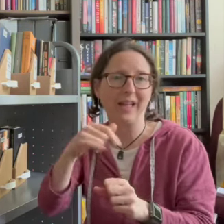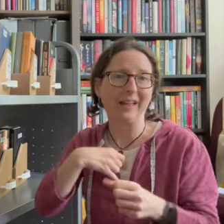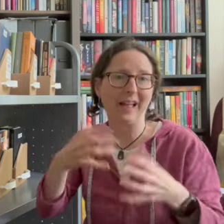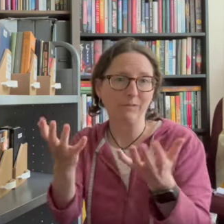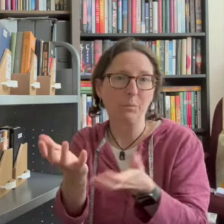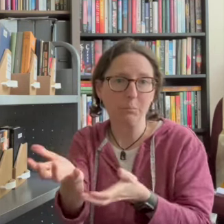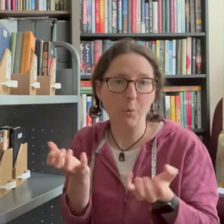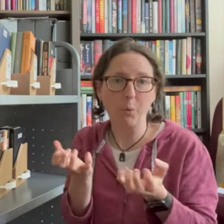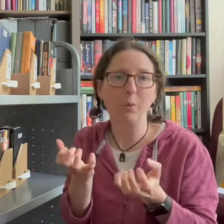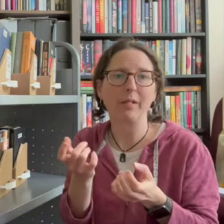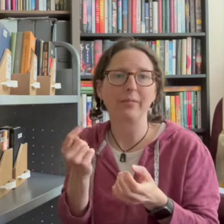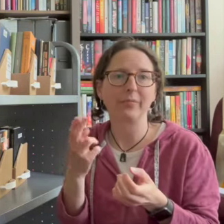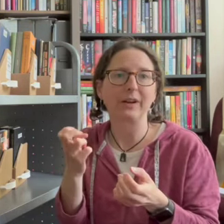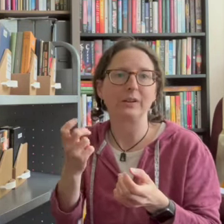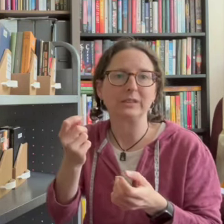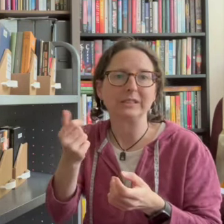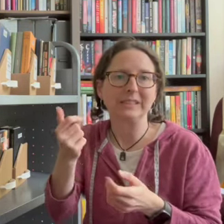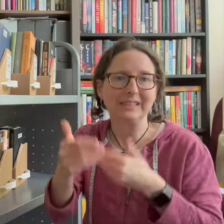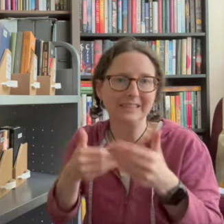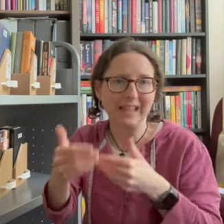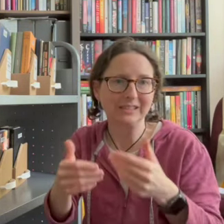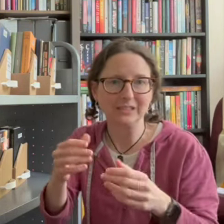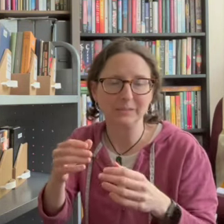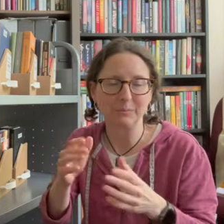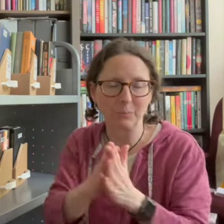this is to ensure that i have pulled the de-accessioned books